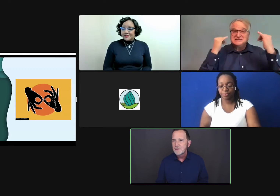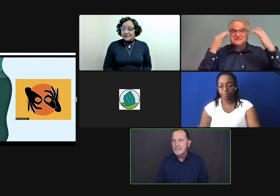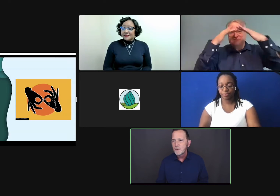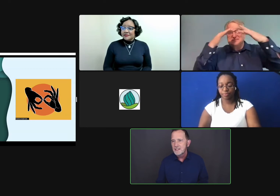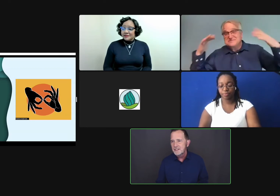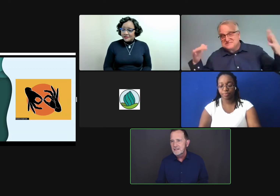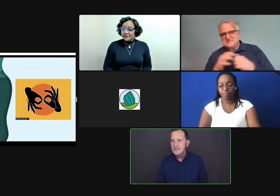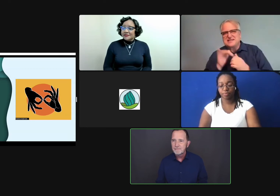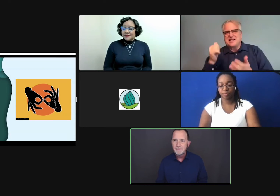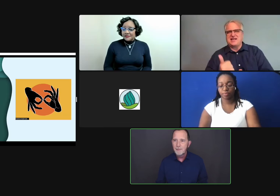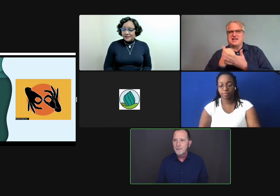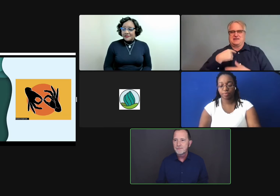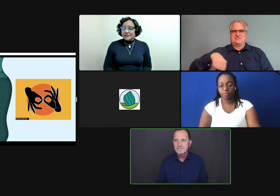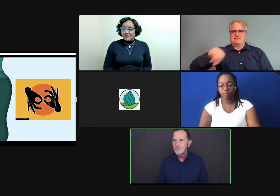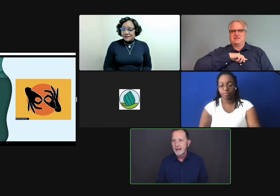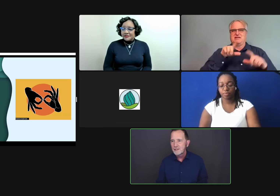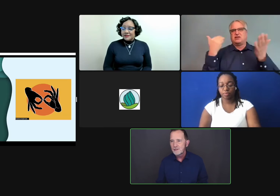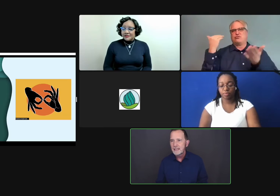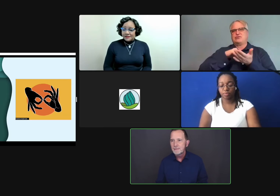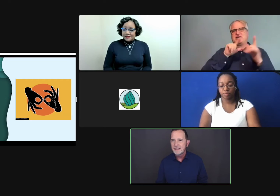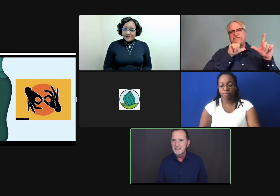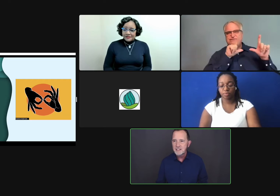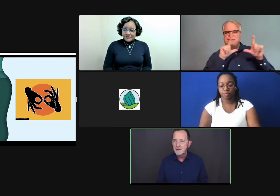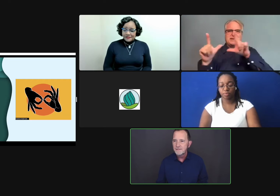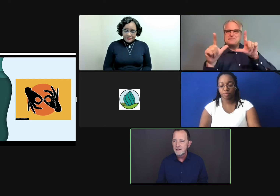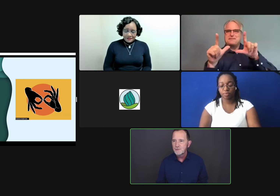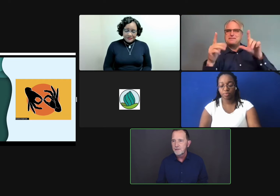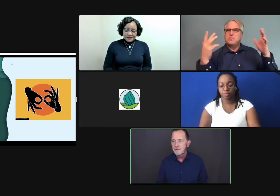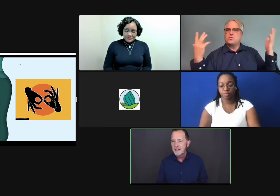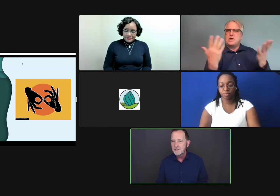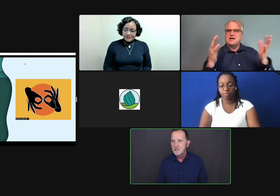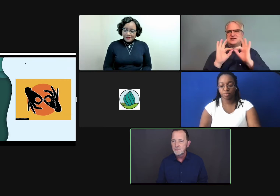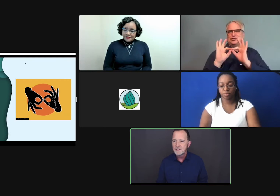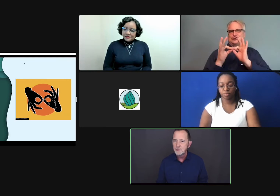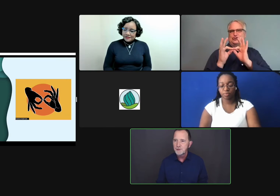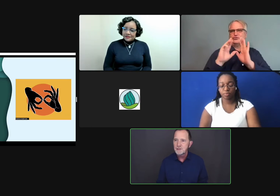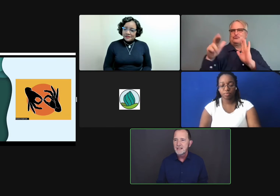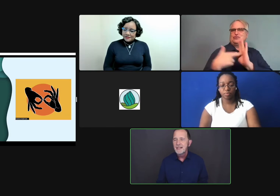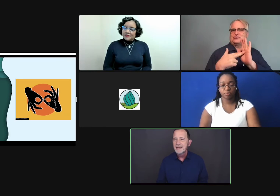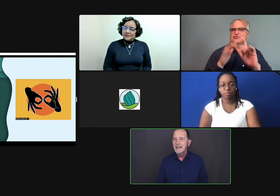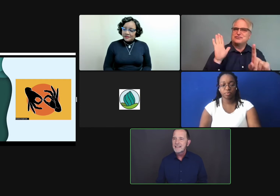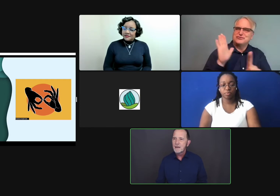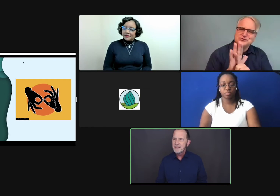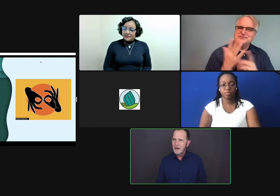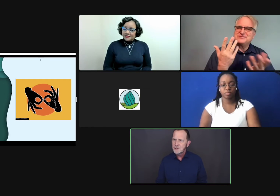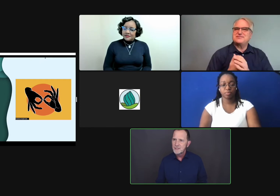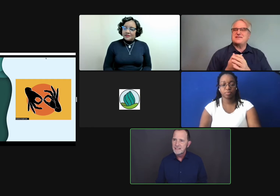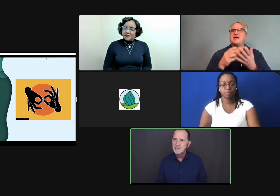So these questions pop up regularly in my discussion with fellow deaf professionals and with interpreters. And what it has come down to is a need